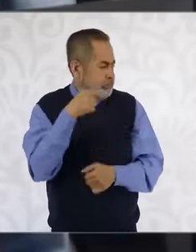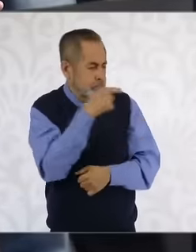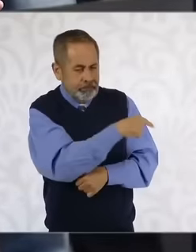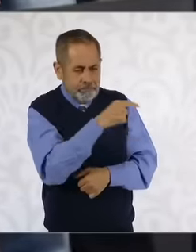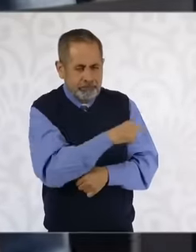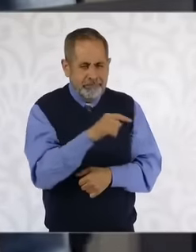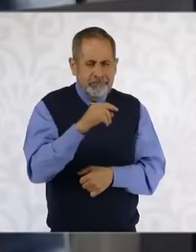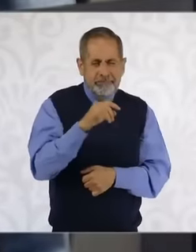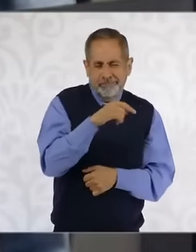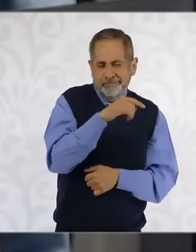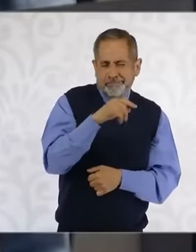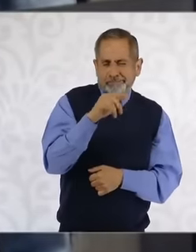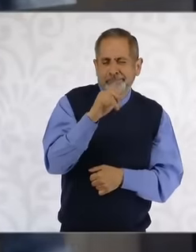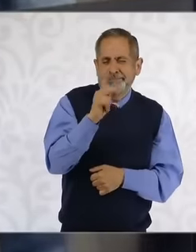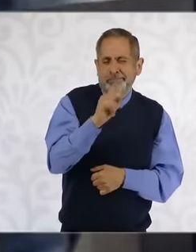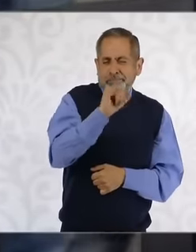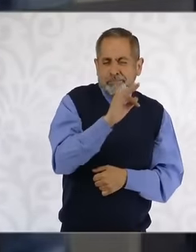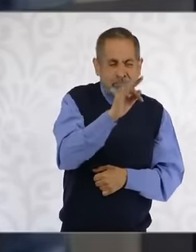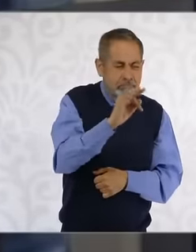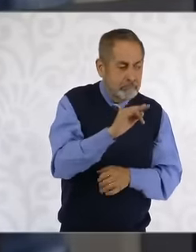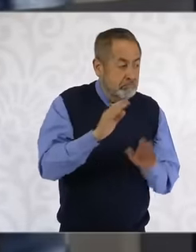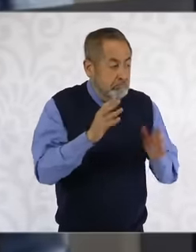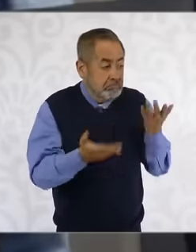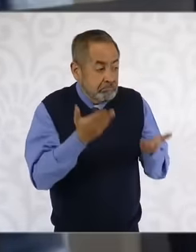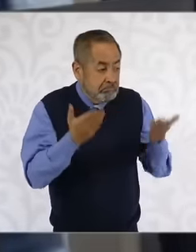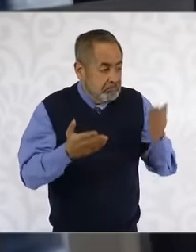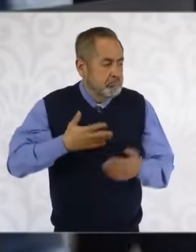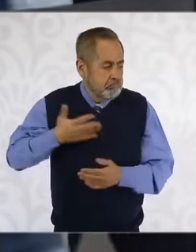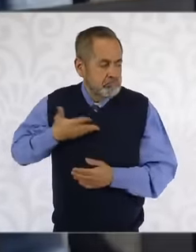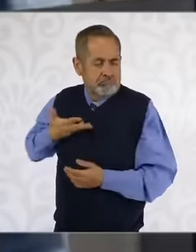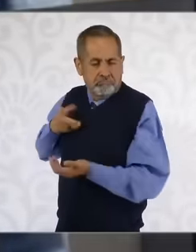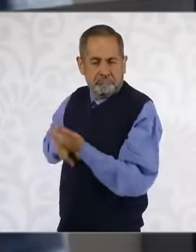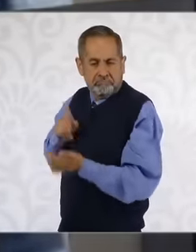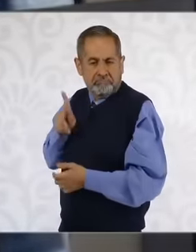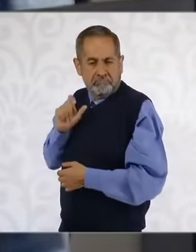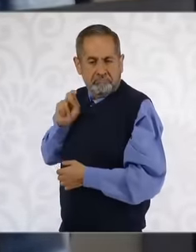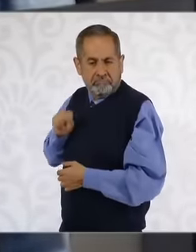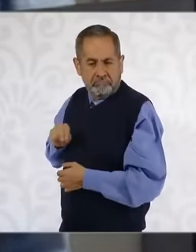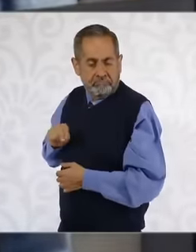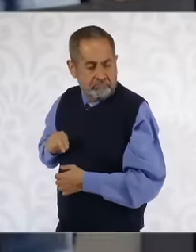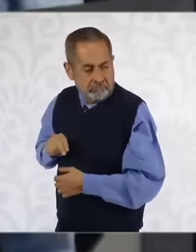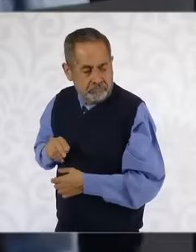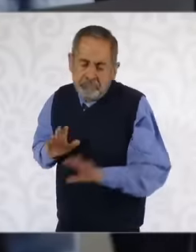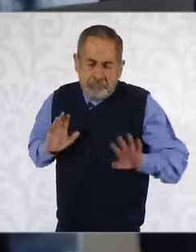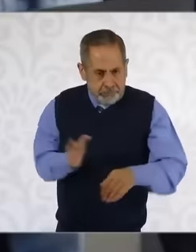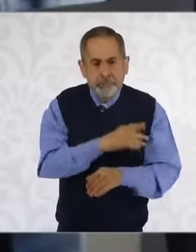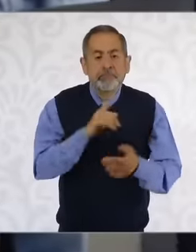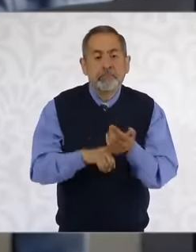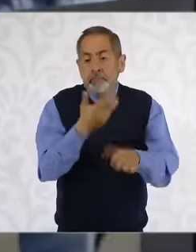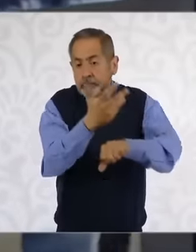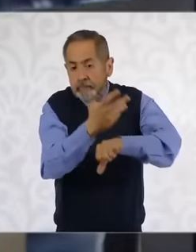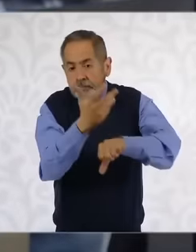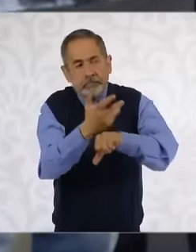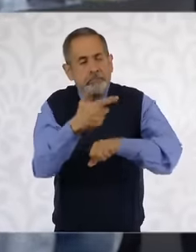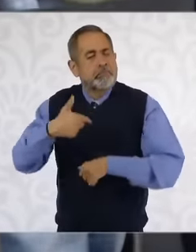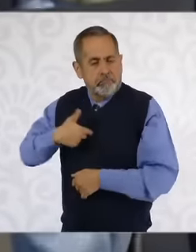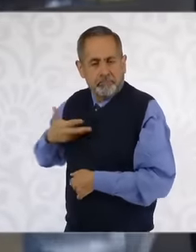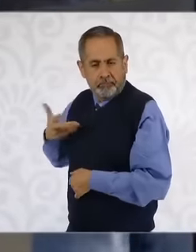another plan out there, you already contemplated this that is about to happen in the United States and yes, I already